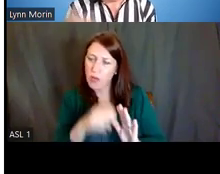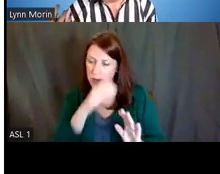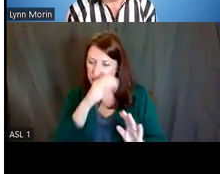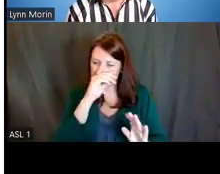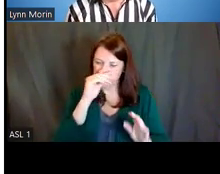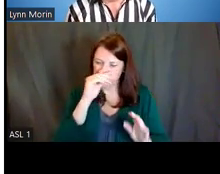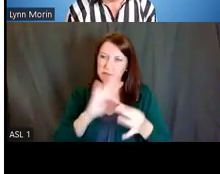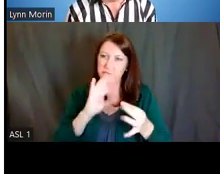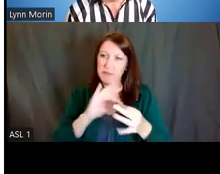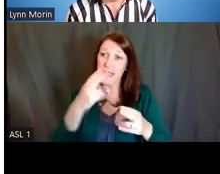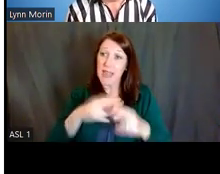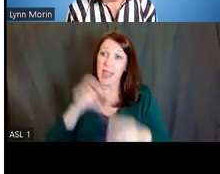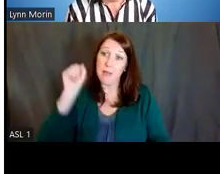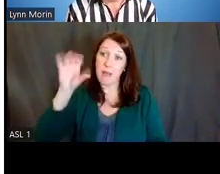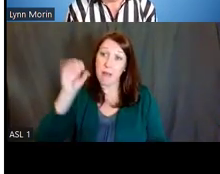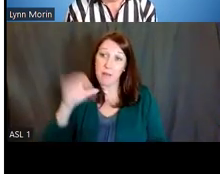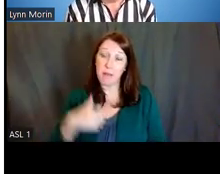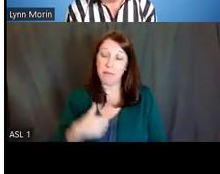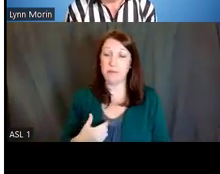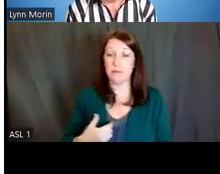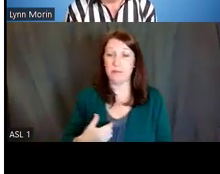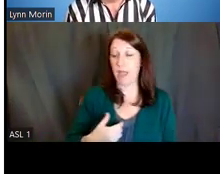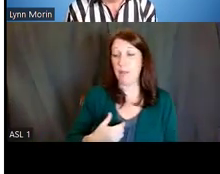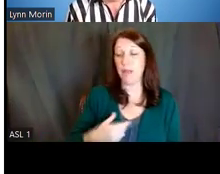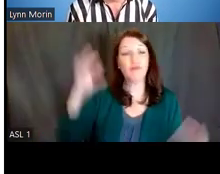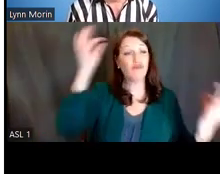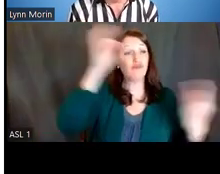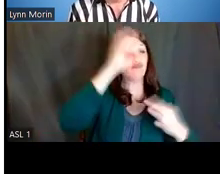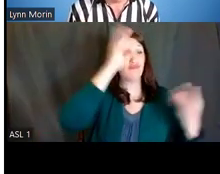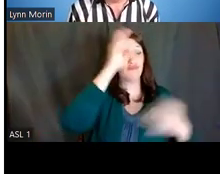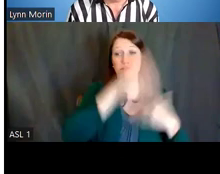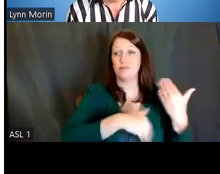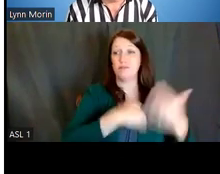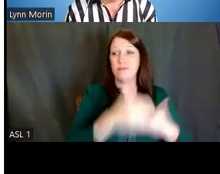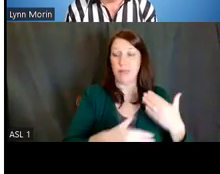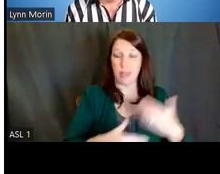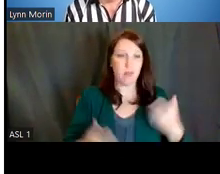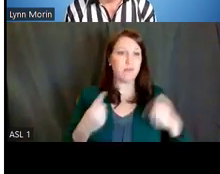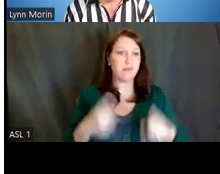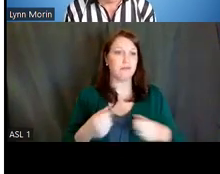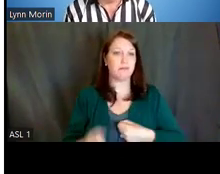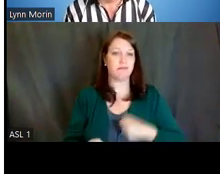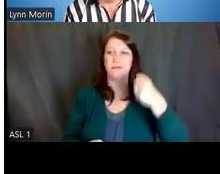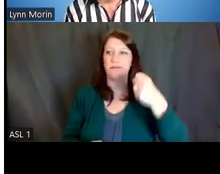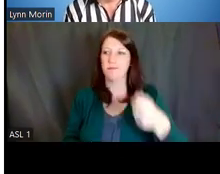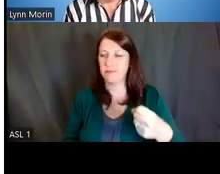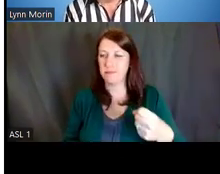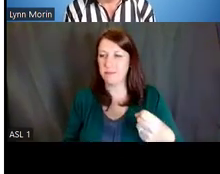And they will give them your name, and you may never know that's how that person got your information.